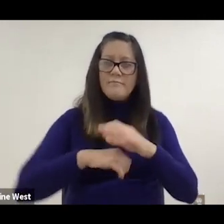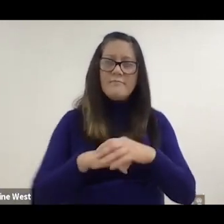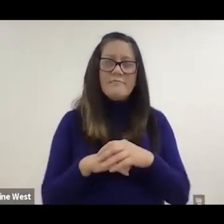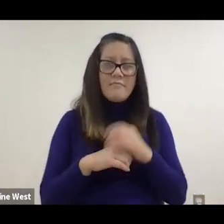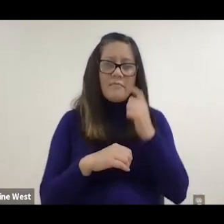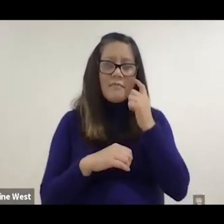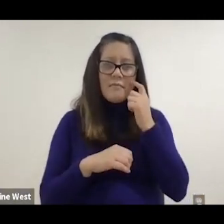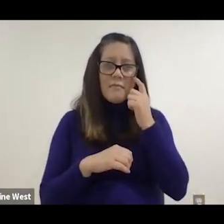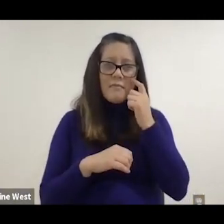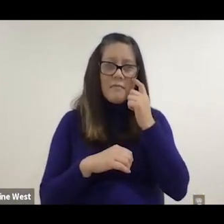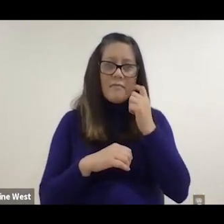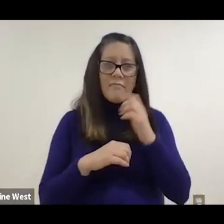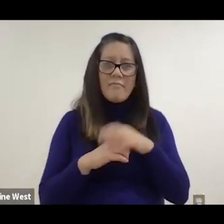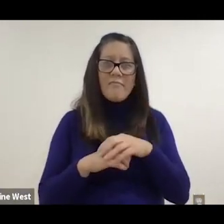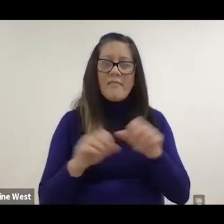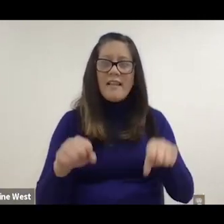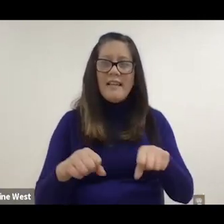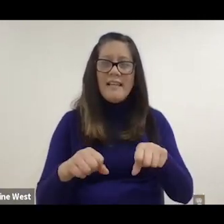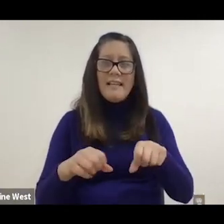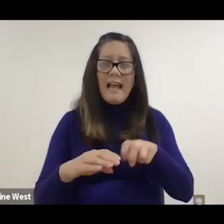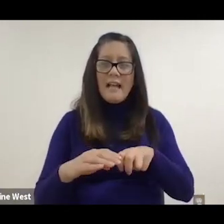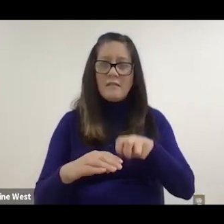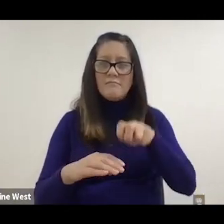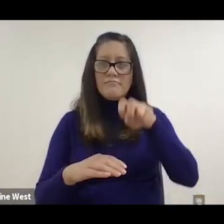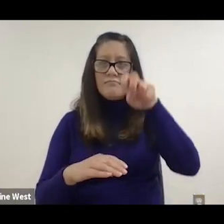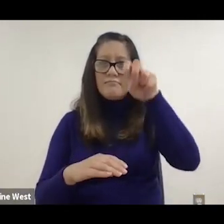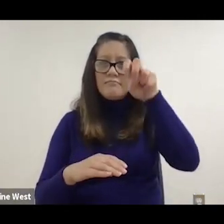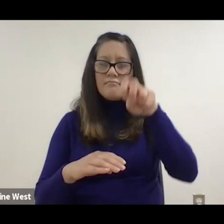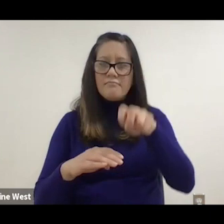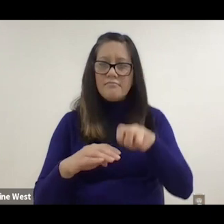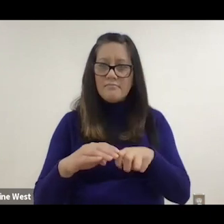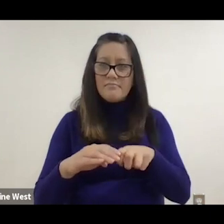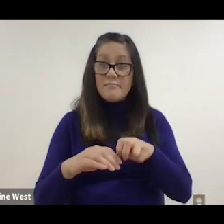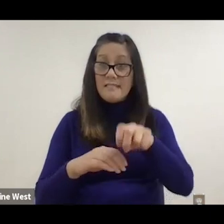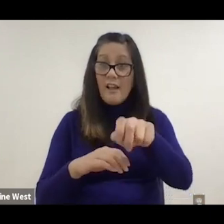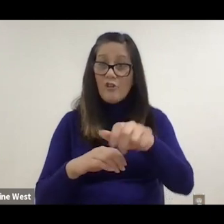He's able to climb, ascend and descend stairs. One of the things we did is basically